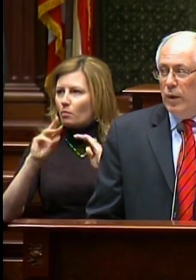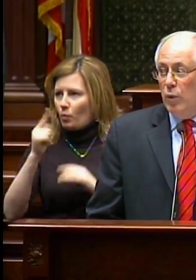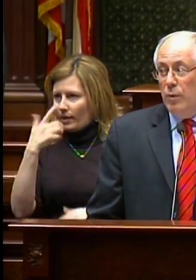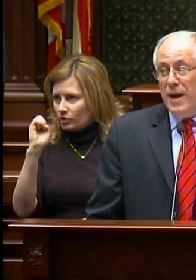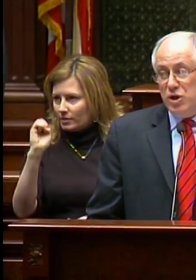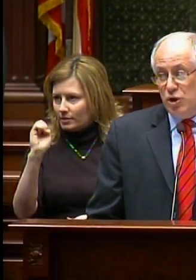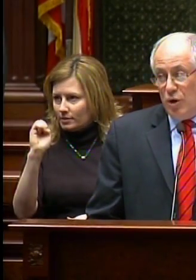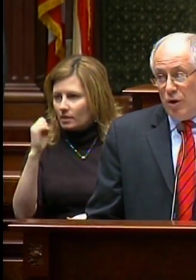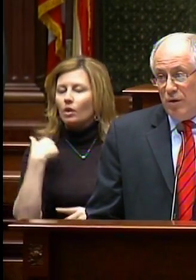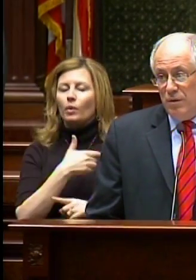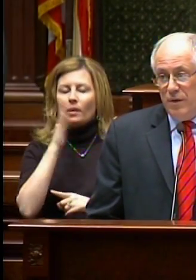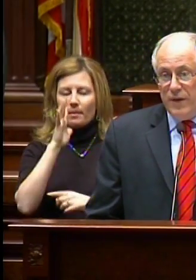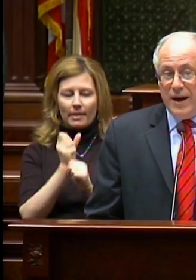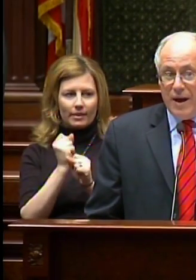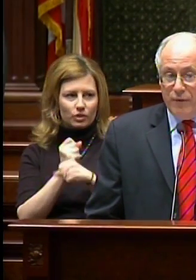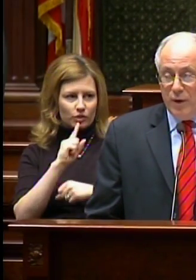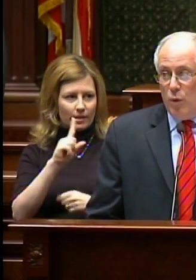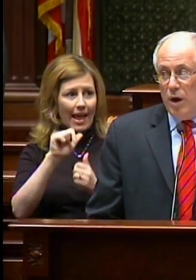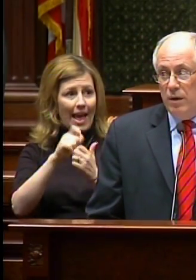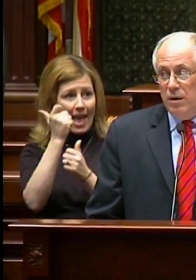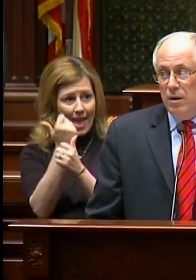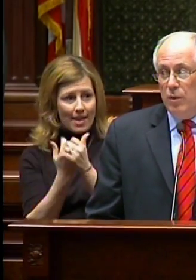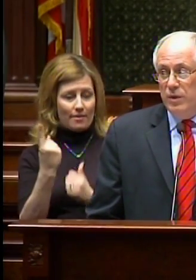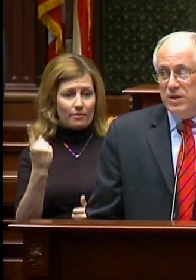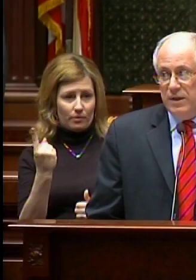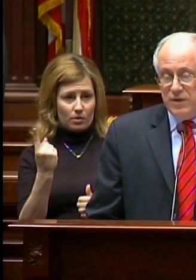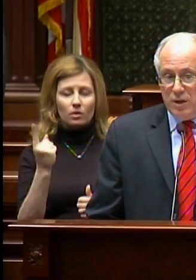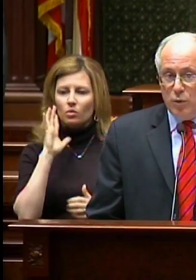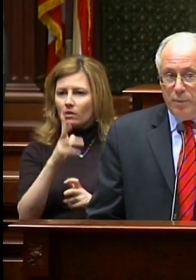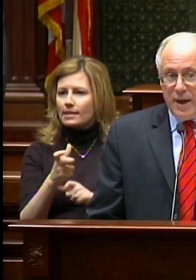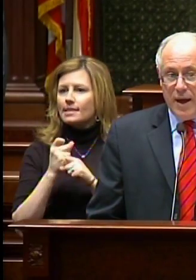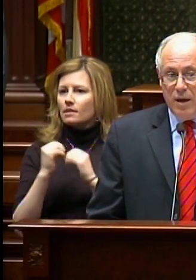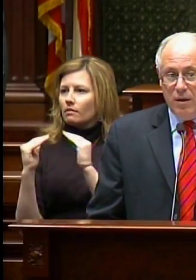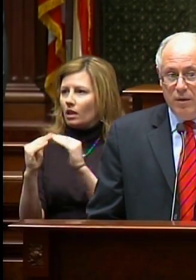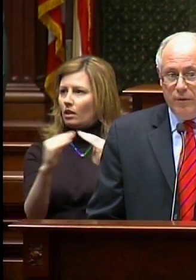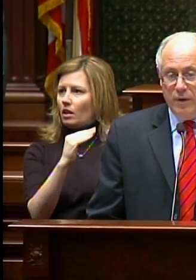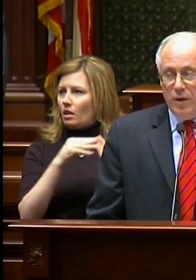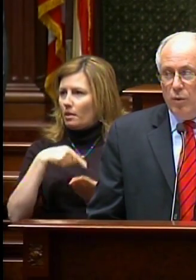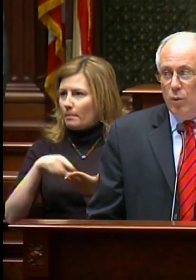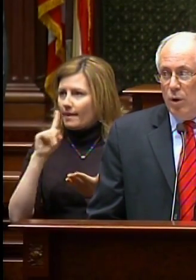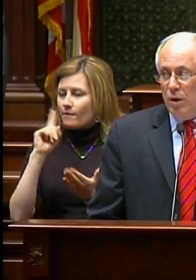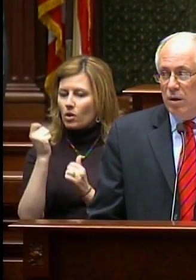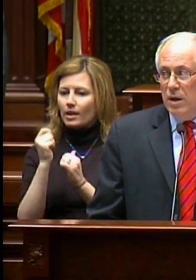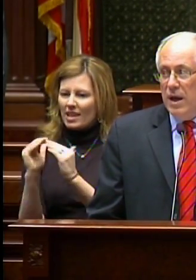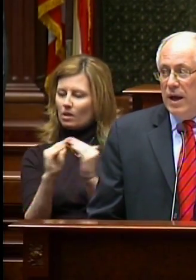We will make sure everyone receives equal pay for equal work.